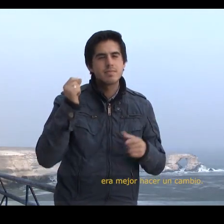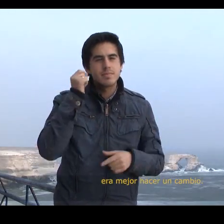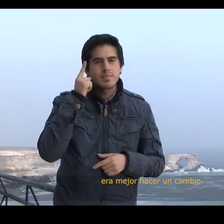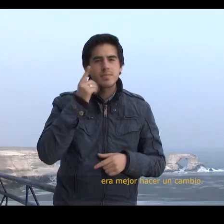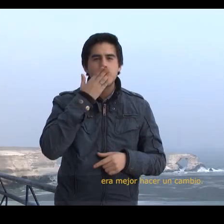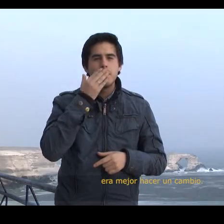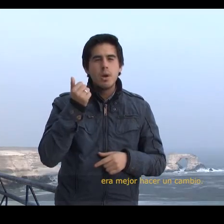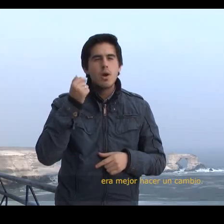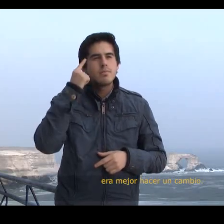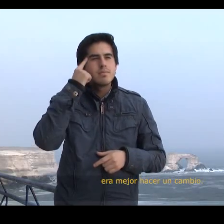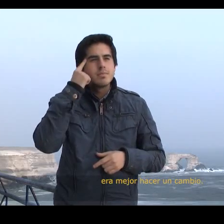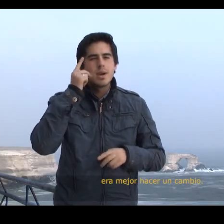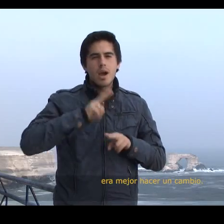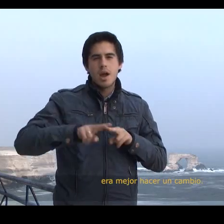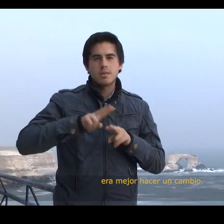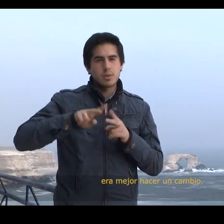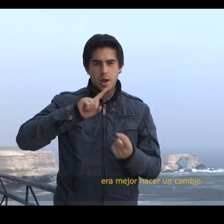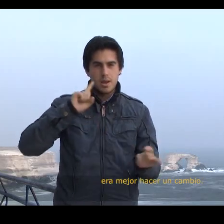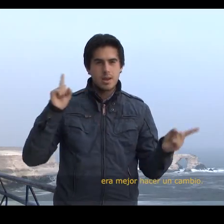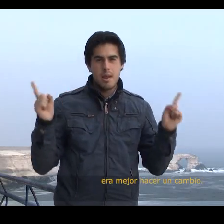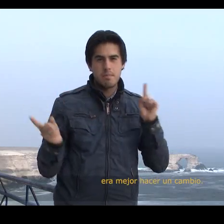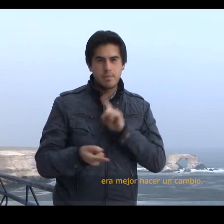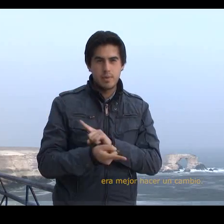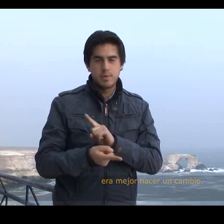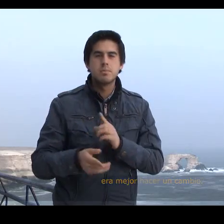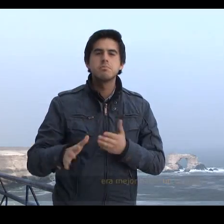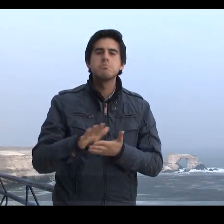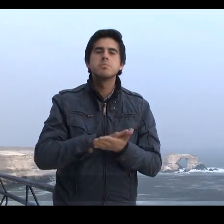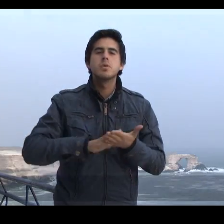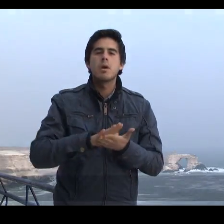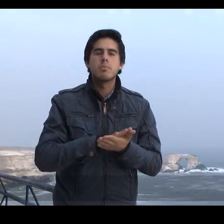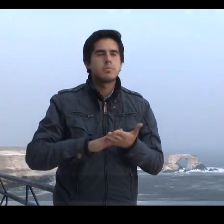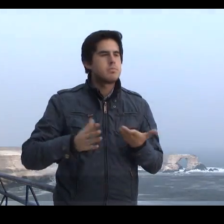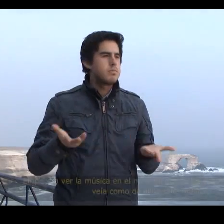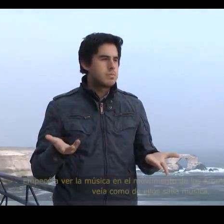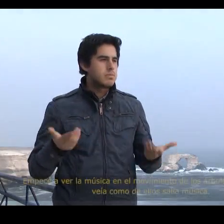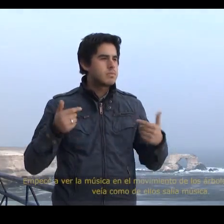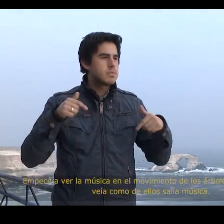Then, it occurred to me to try something new.